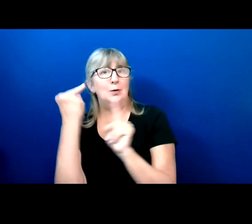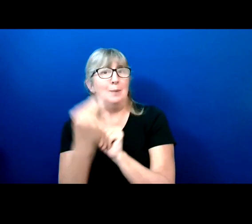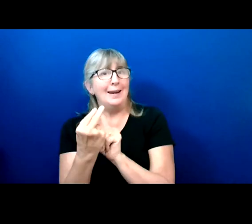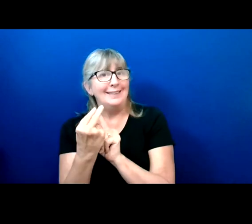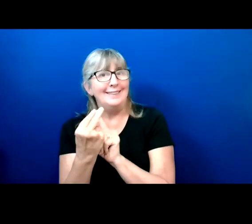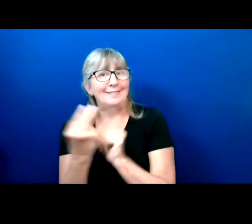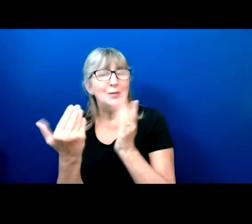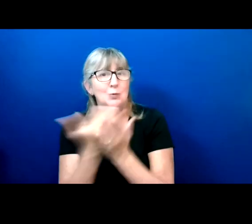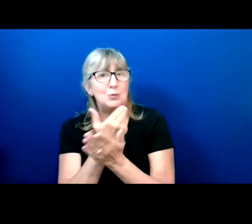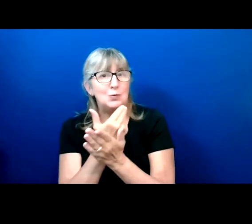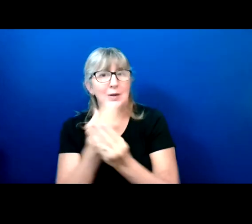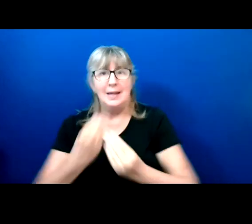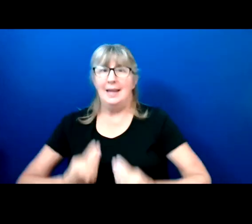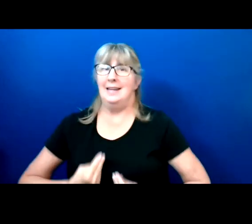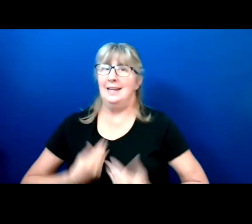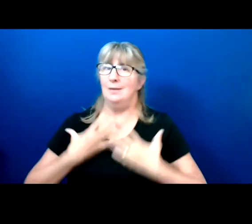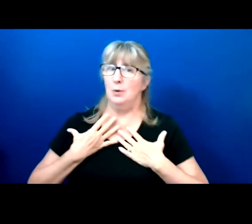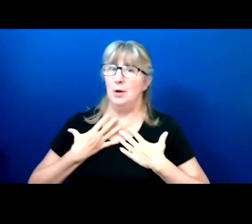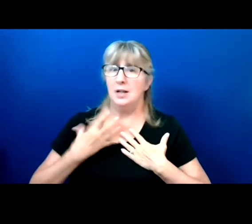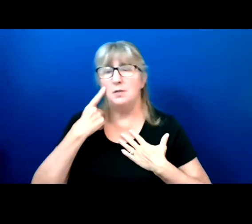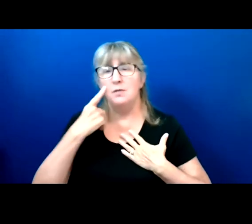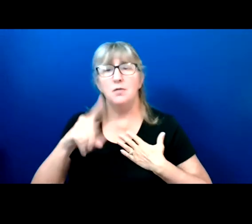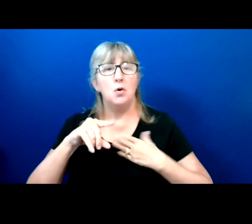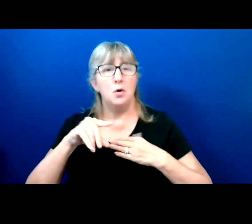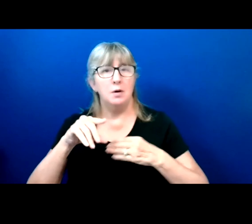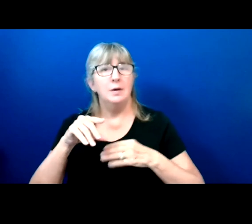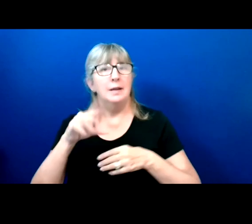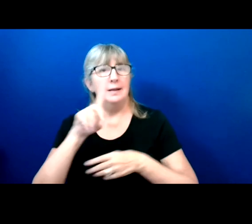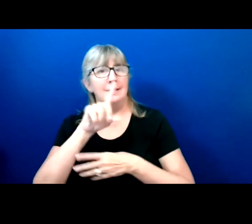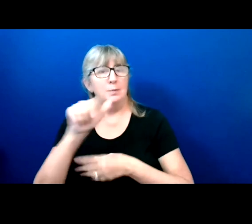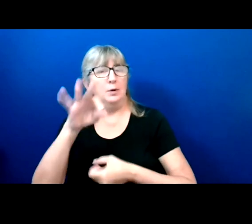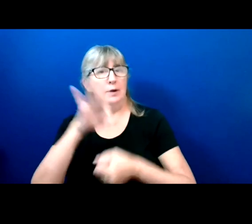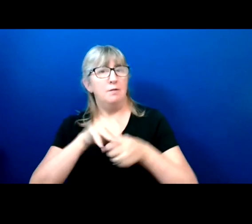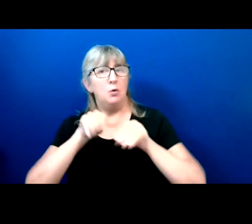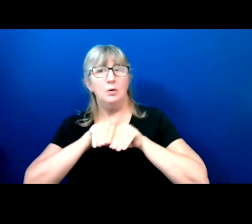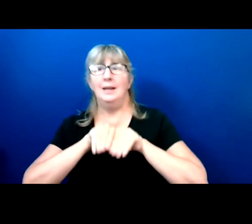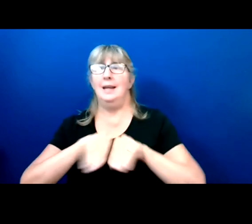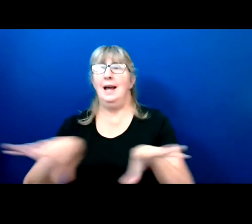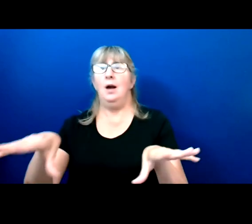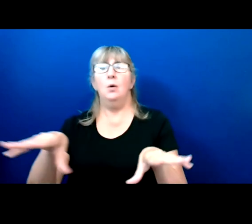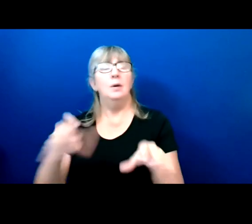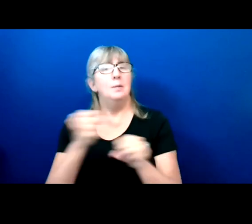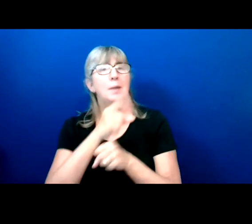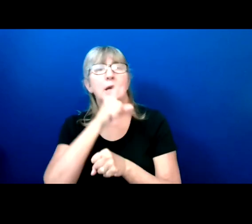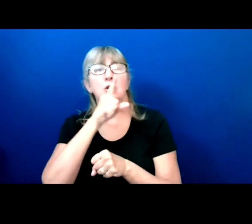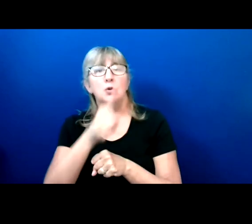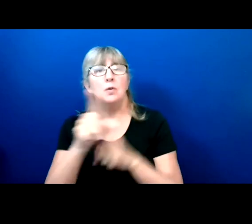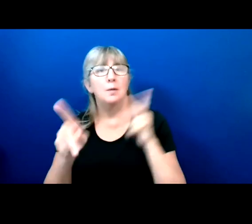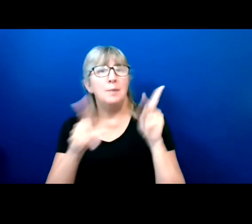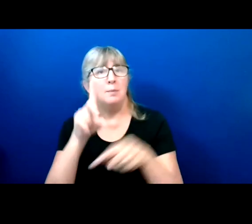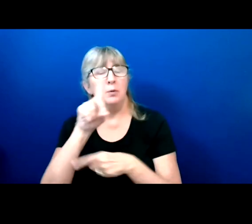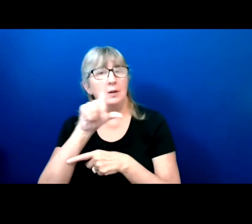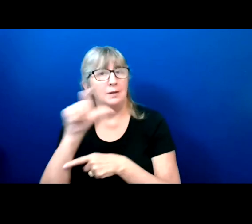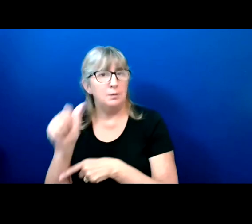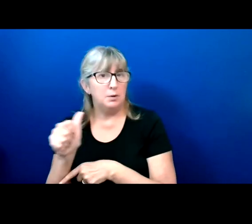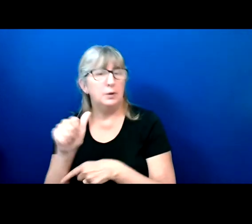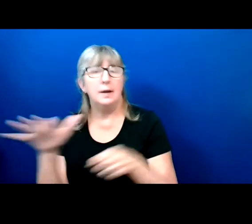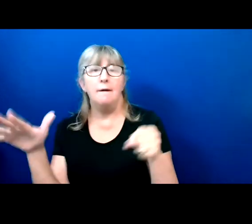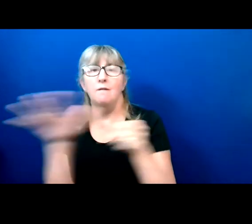inspiration on getting out the disability vote. And making sure that disabled voters have full and equal access to the ballot.